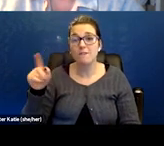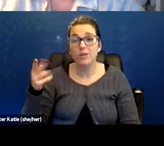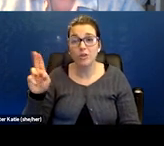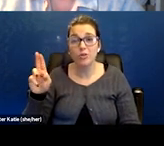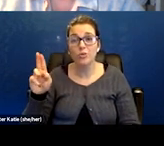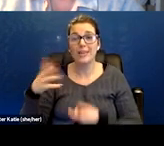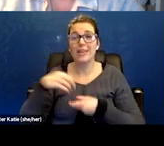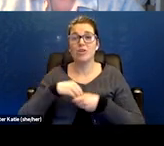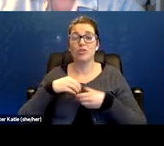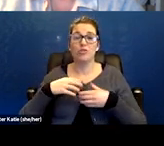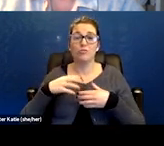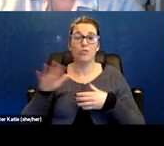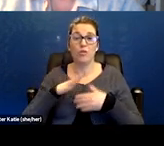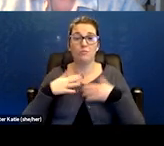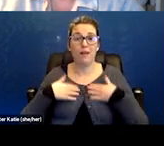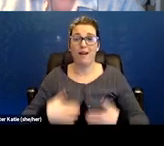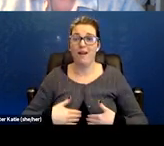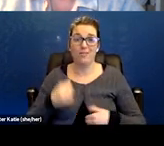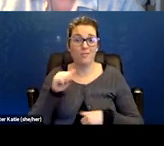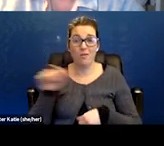It's this low grade you know,